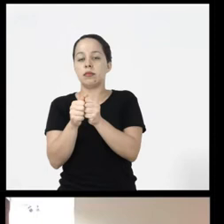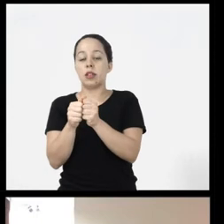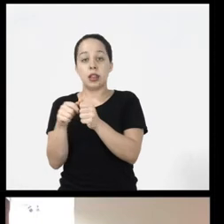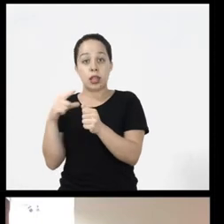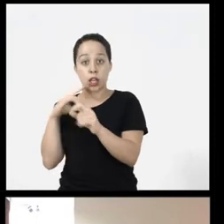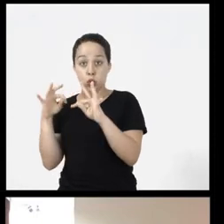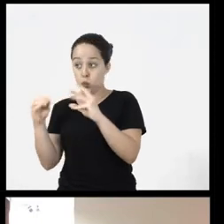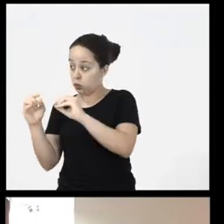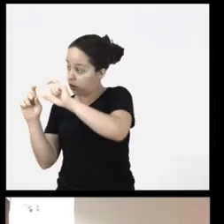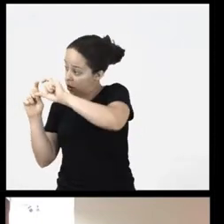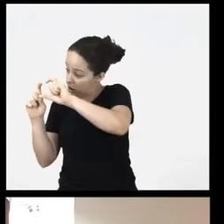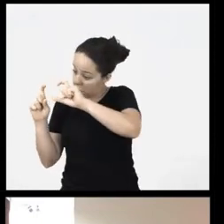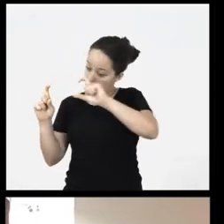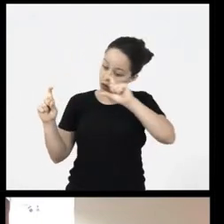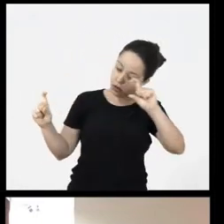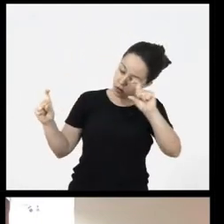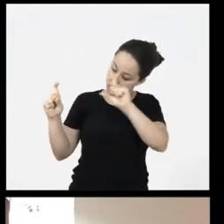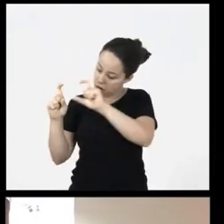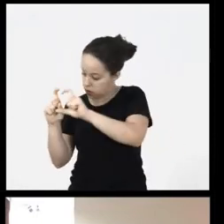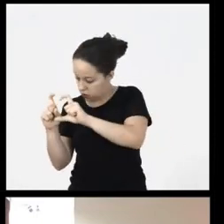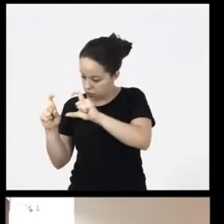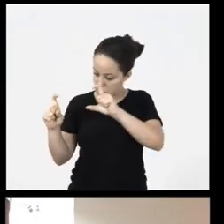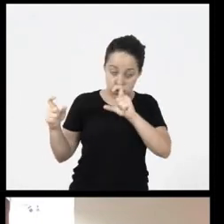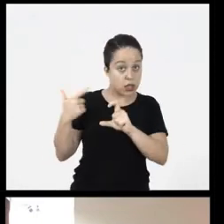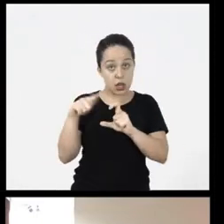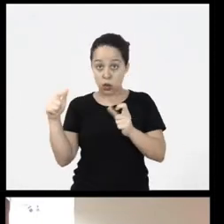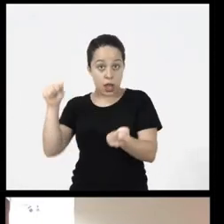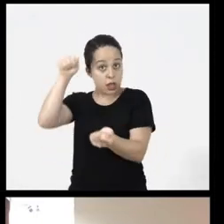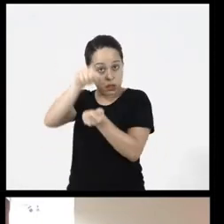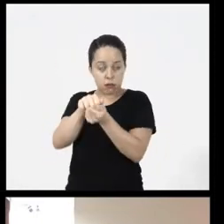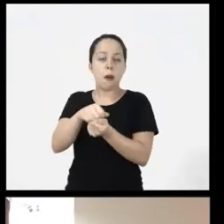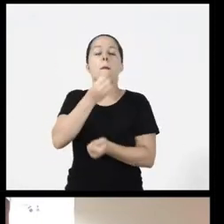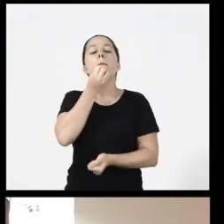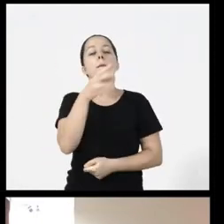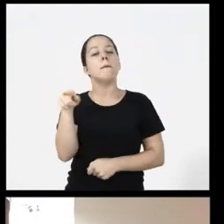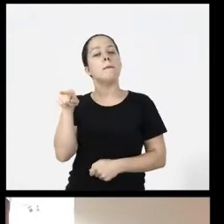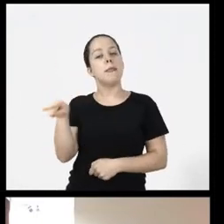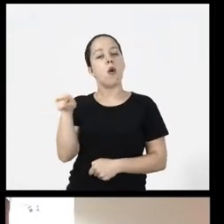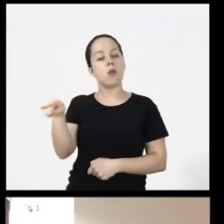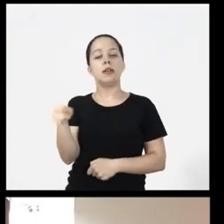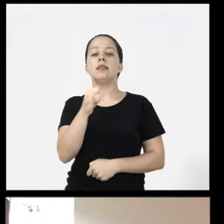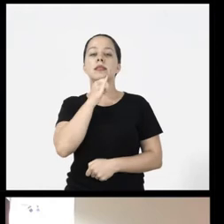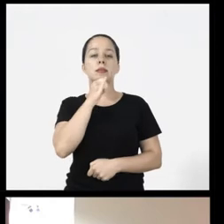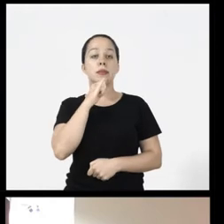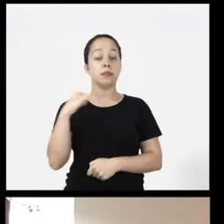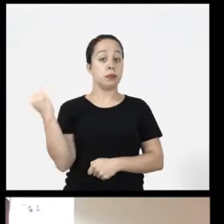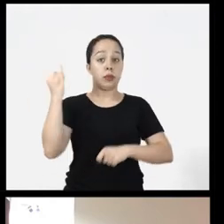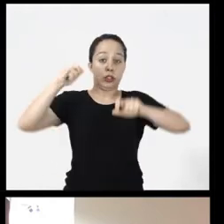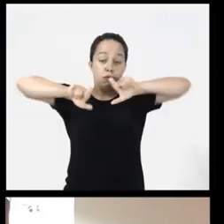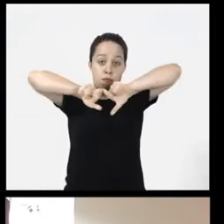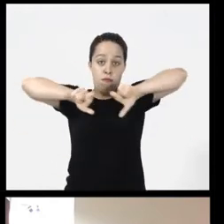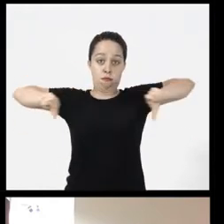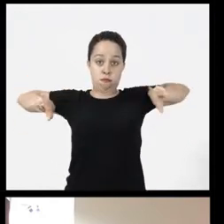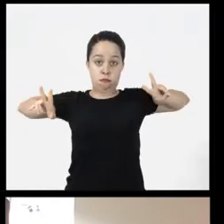is linear, the screen reader will read the header and it is important to have it always a header